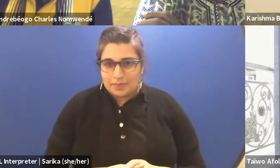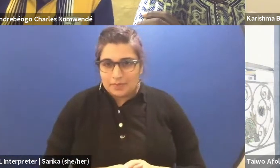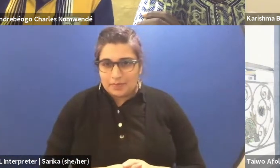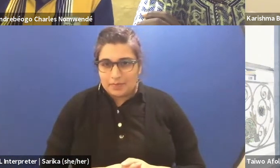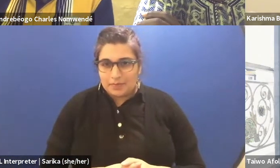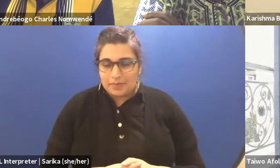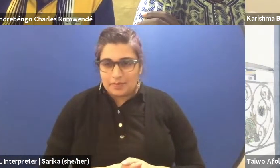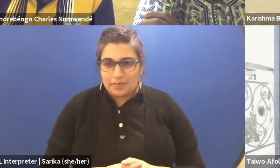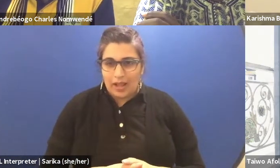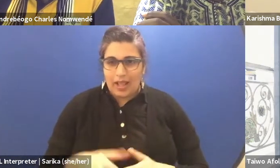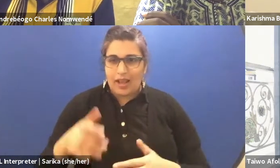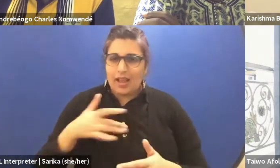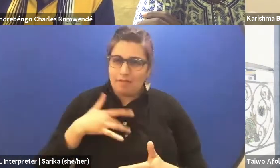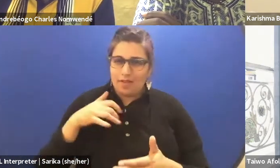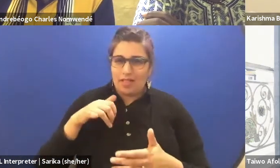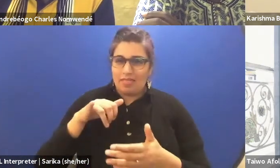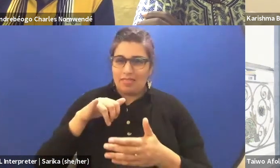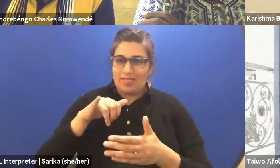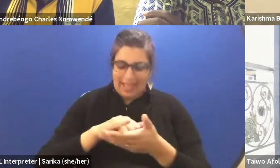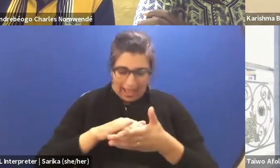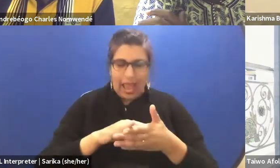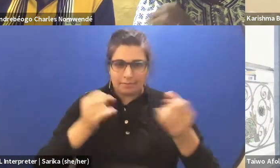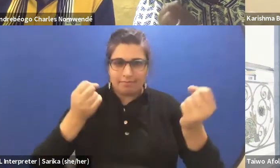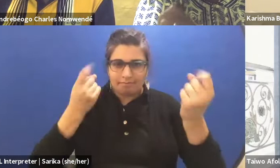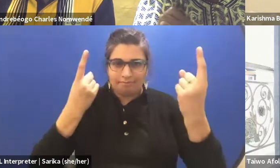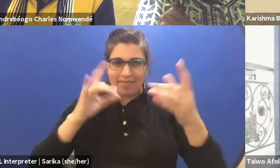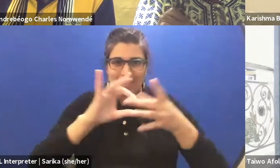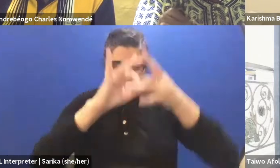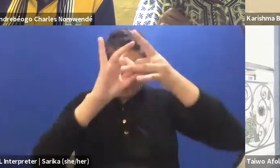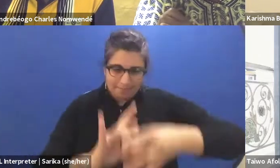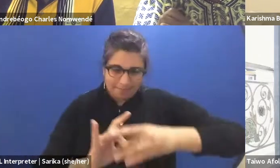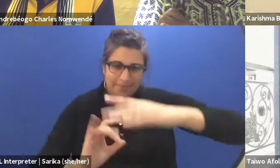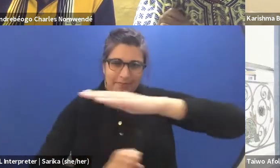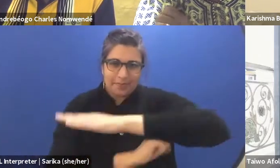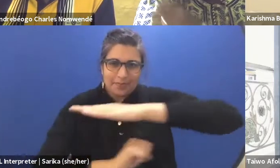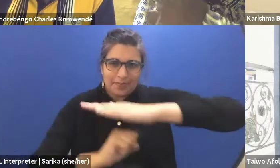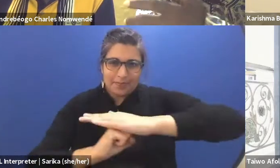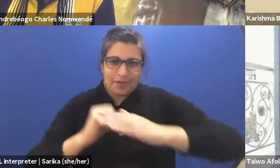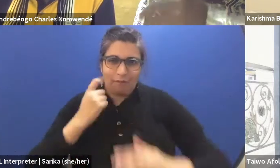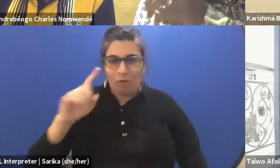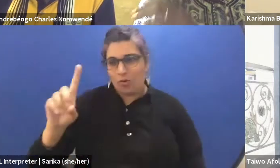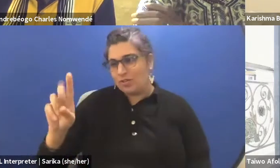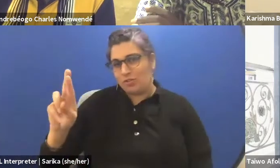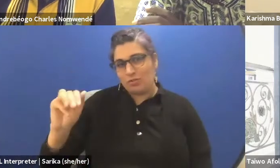And I think that the sensibility is the base of dramaturgy in theater.